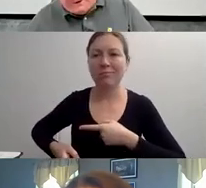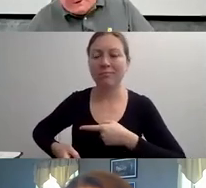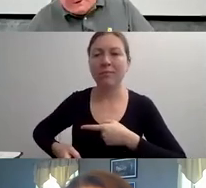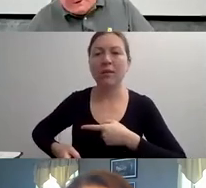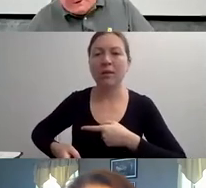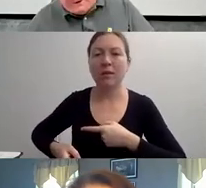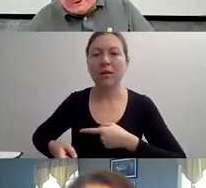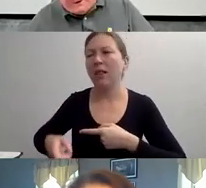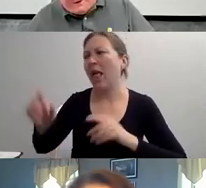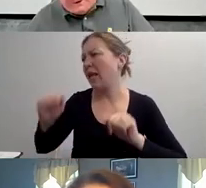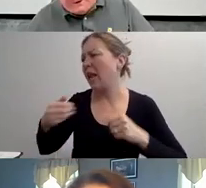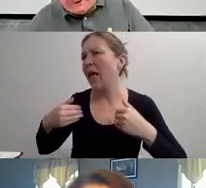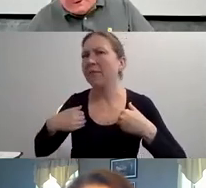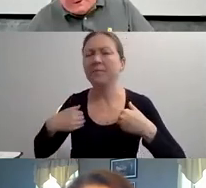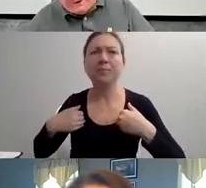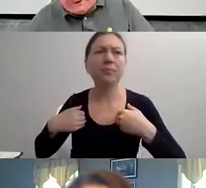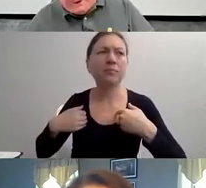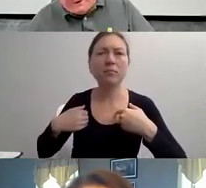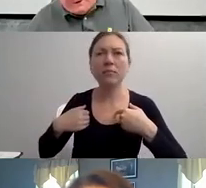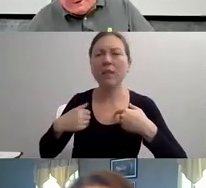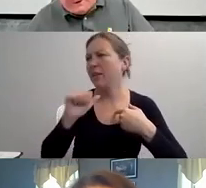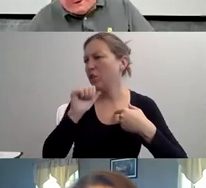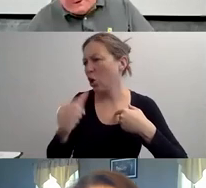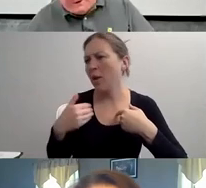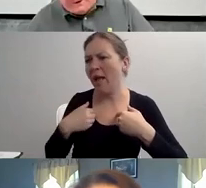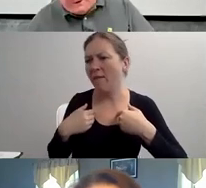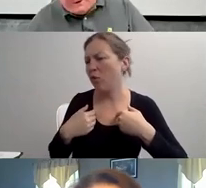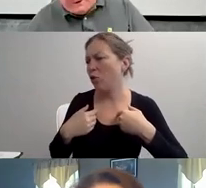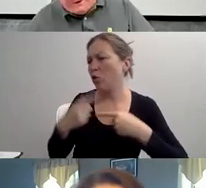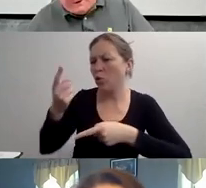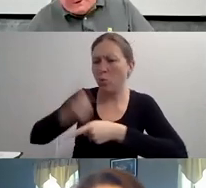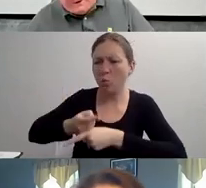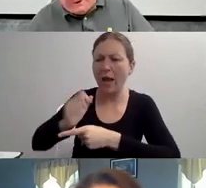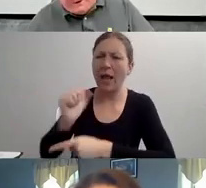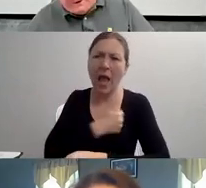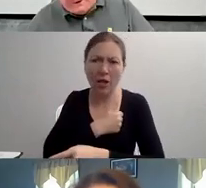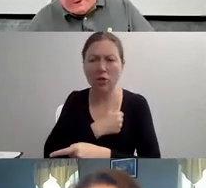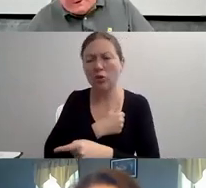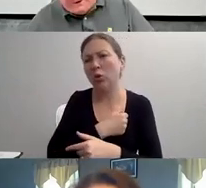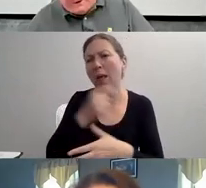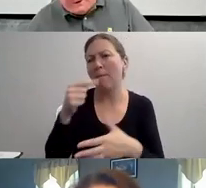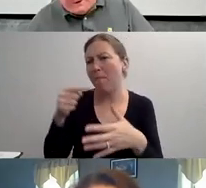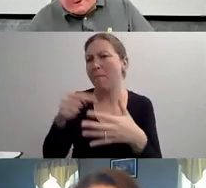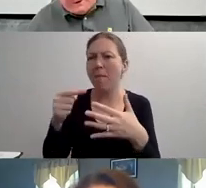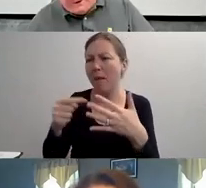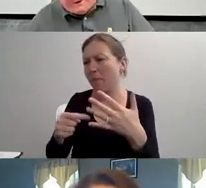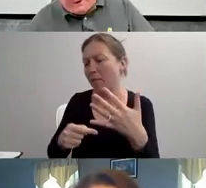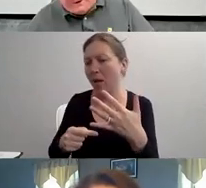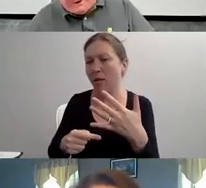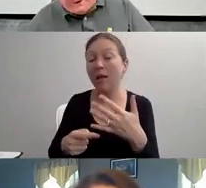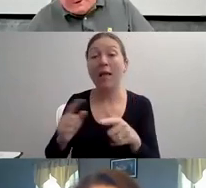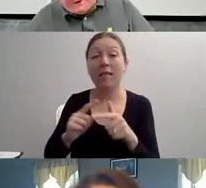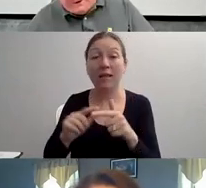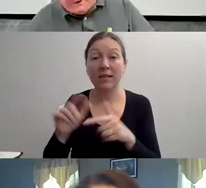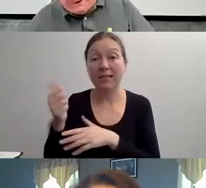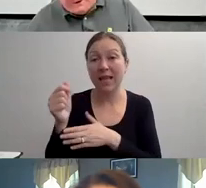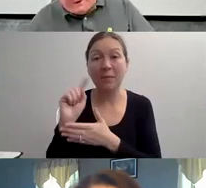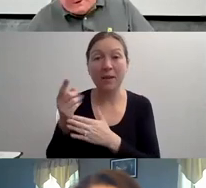THE ONLY DISABLED ACTOR TO PLAY THAT DISABLED PERSON WAS MARLEY IN CHILDREN OF A LESSER